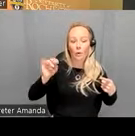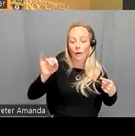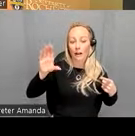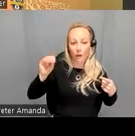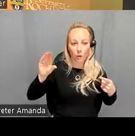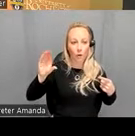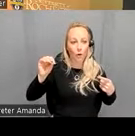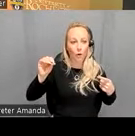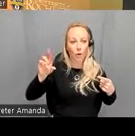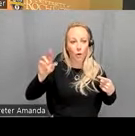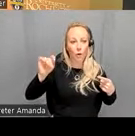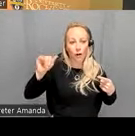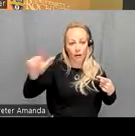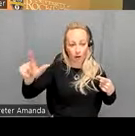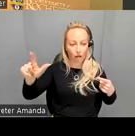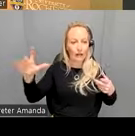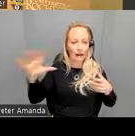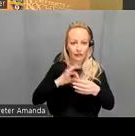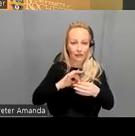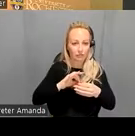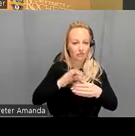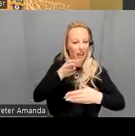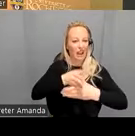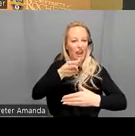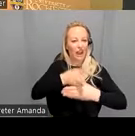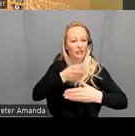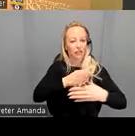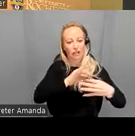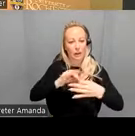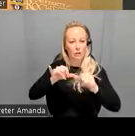this is basically the average connection weight between all cortical Parcels of a network and